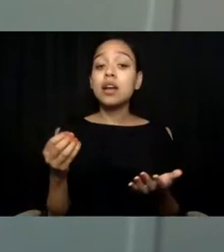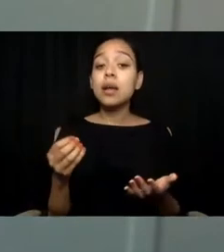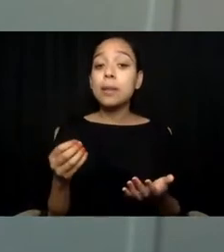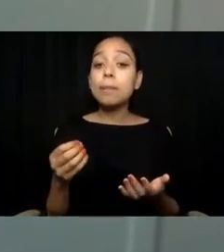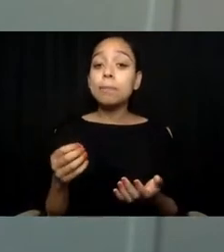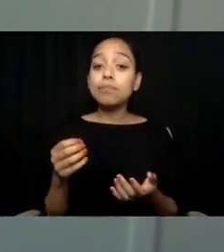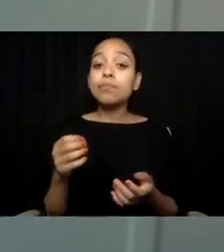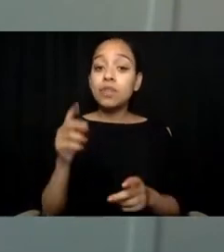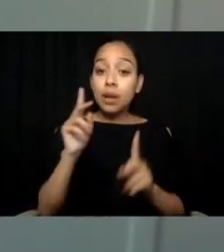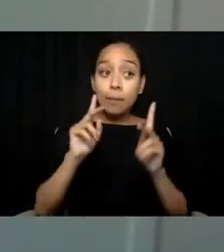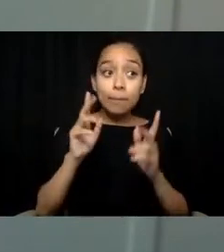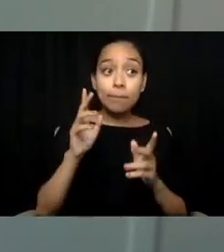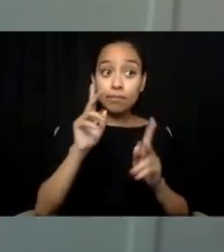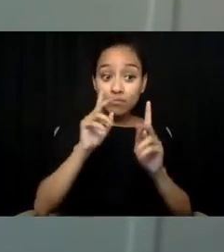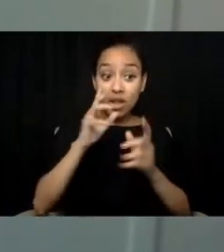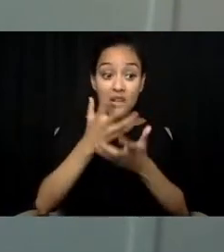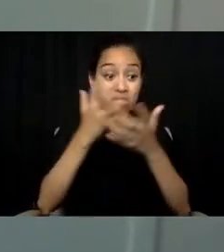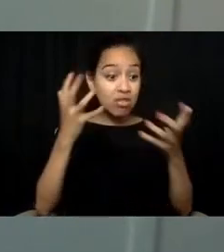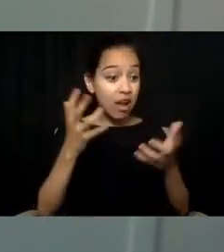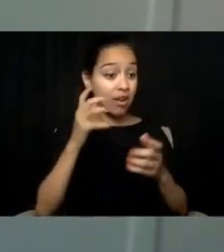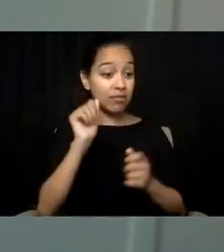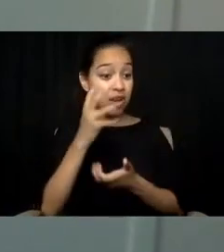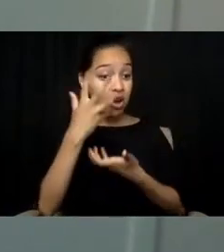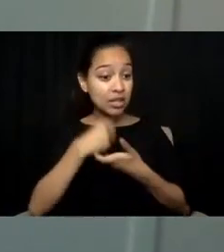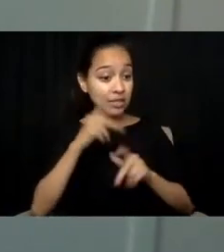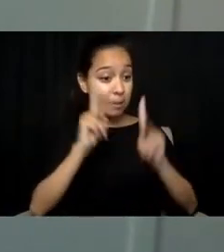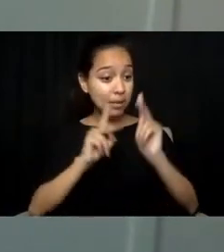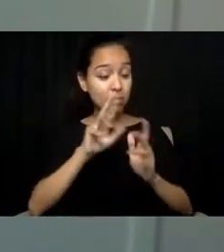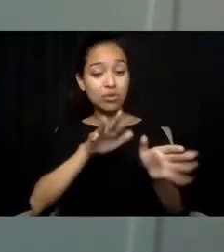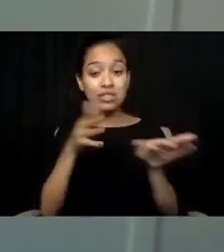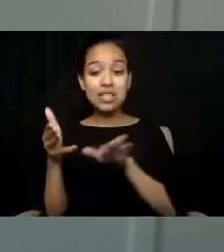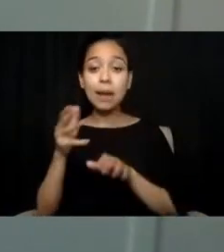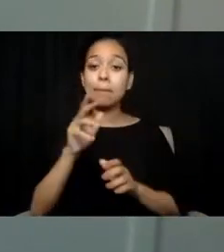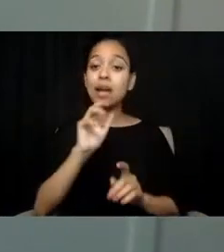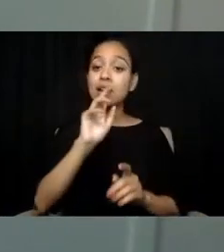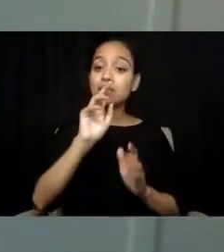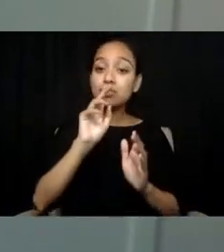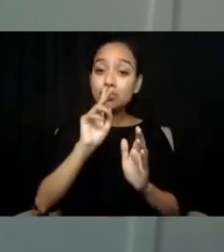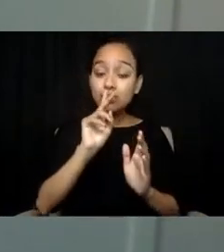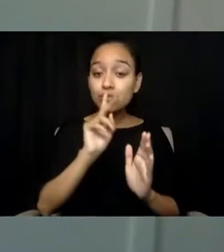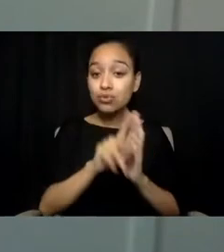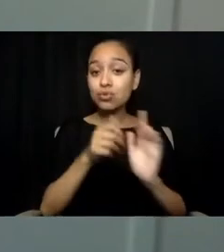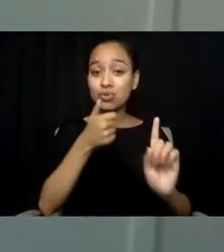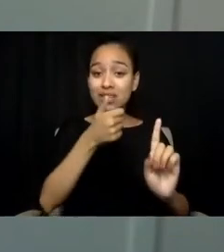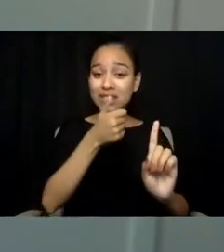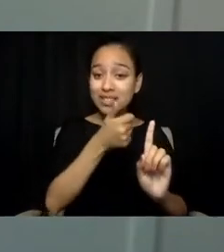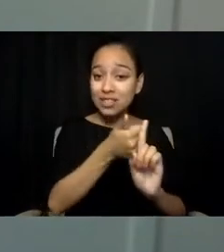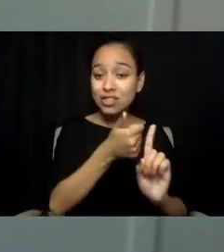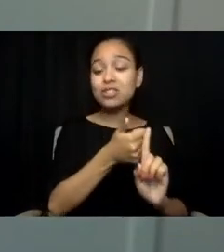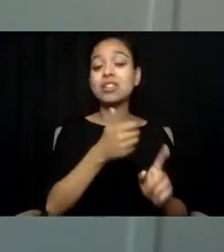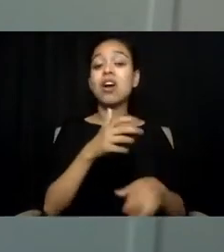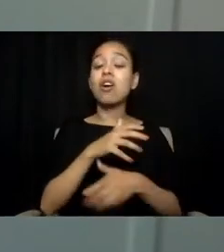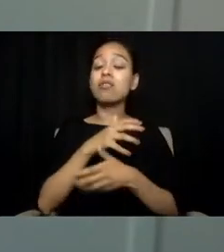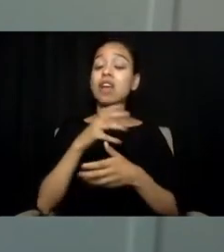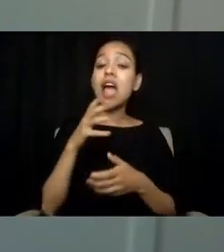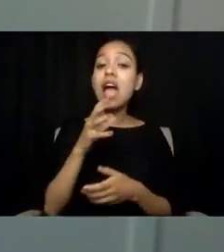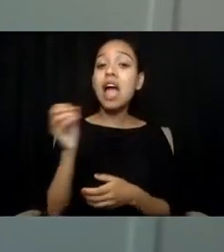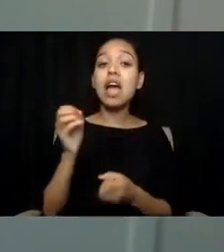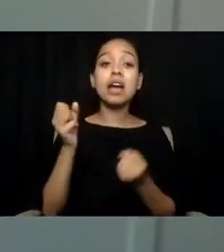broad miscommunication about autism, uncommon presentations in crisis, different modes of communication,